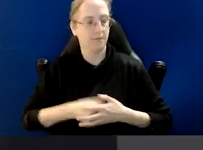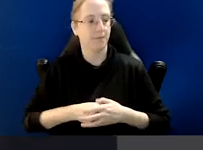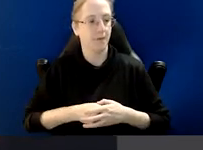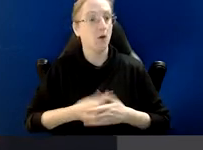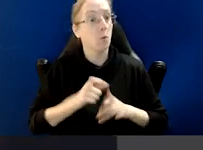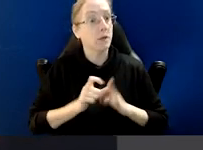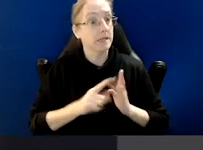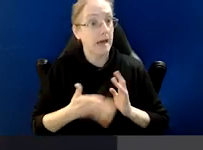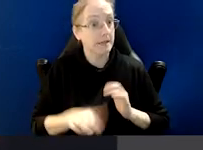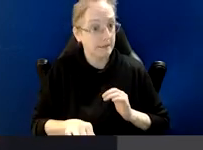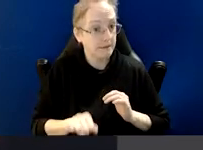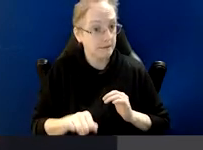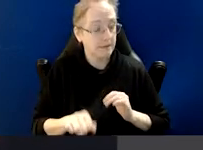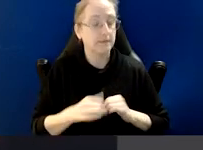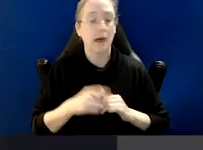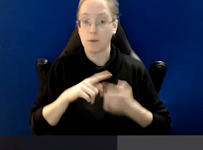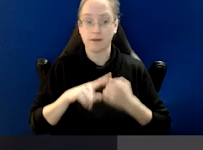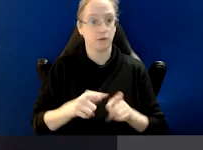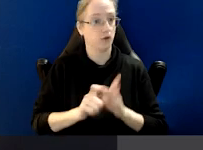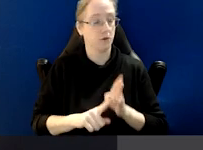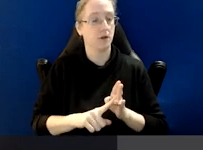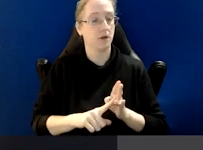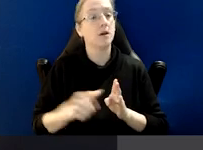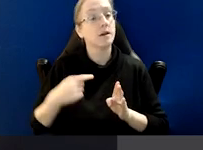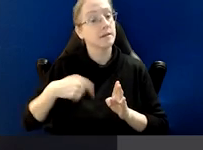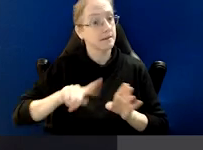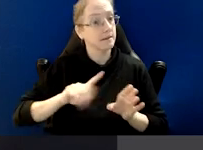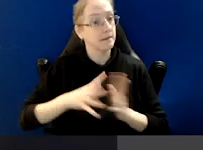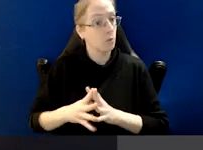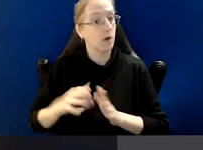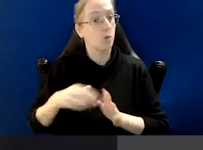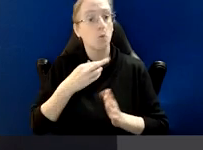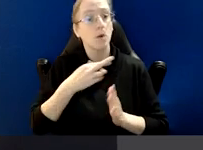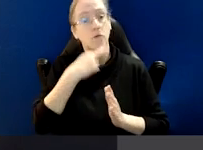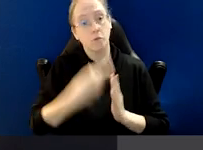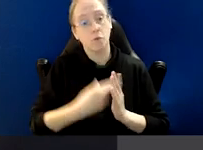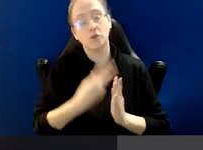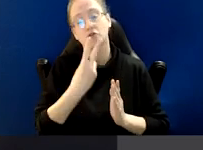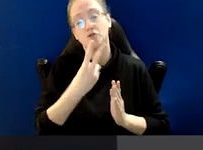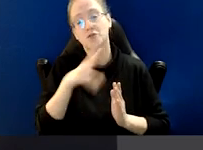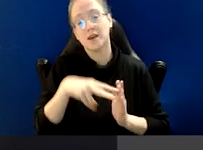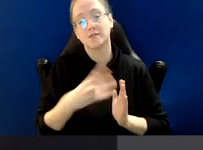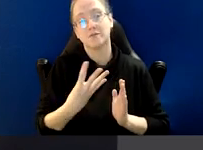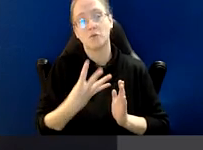We achieved that and we continue to do so every day, this week we reported 2,247